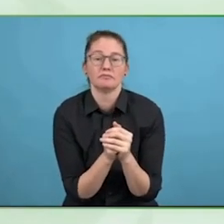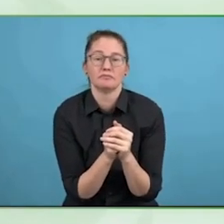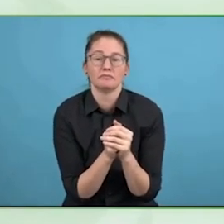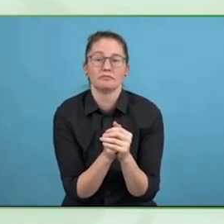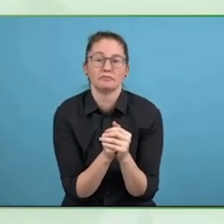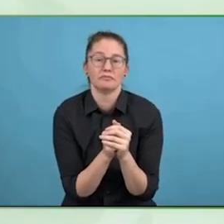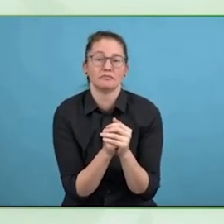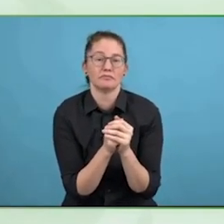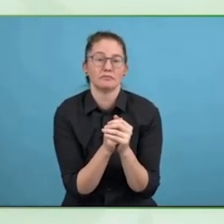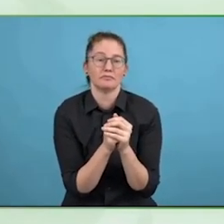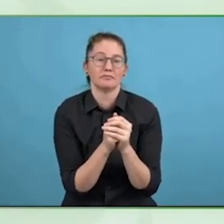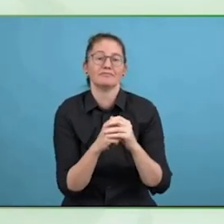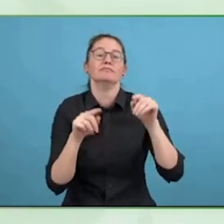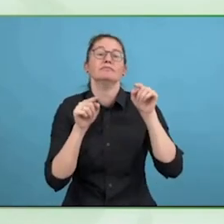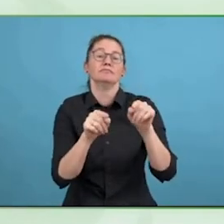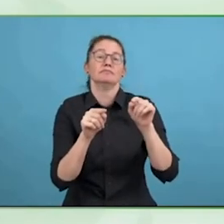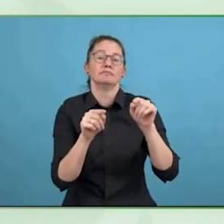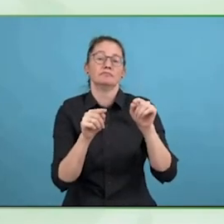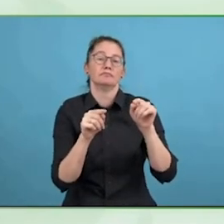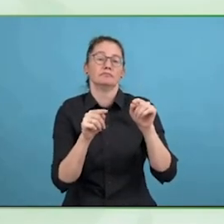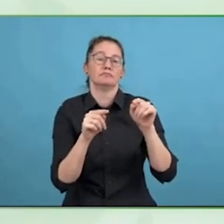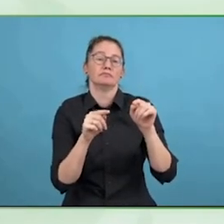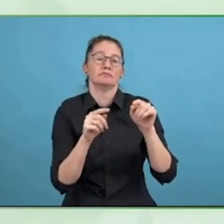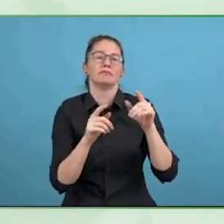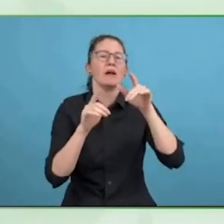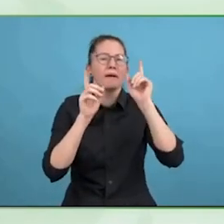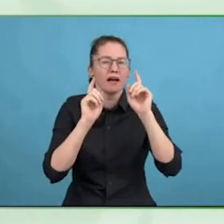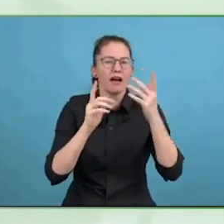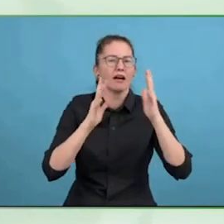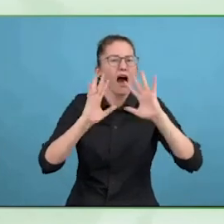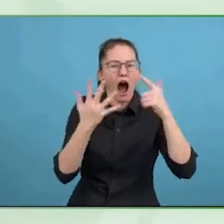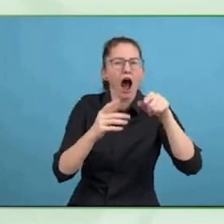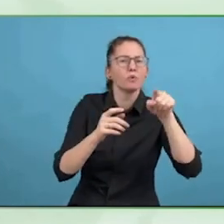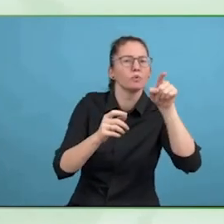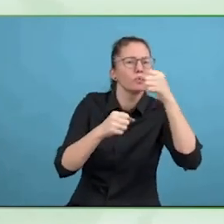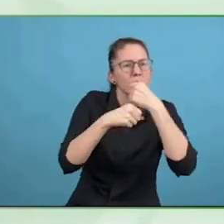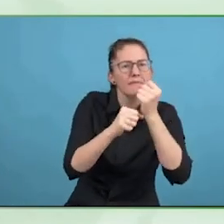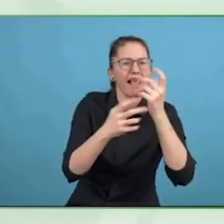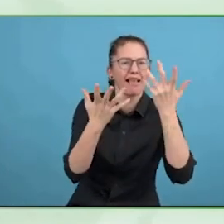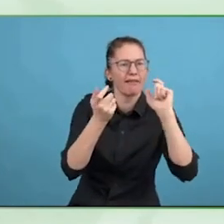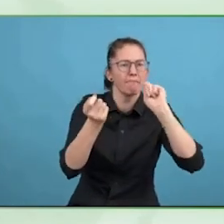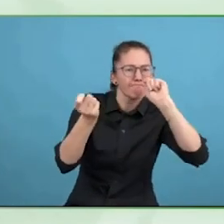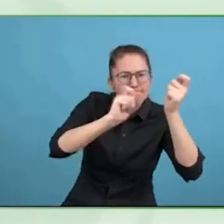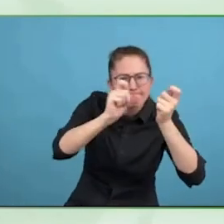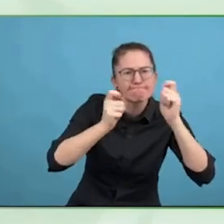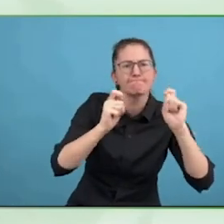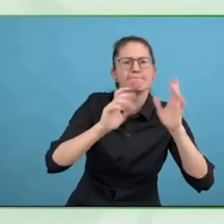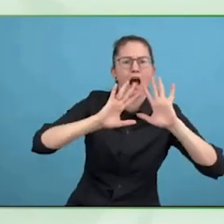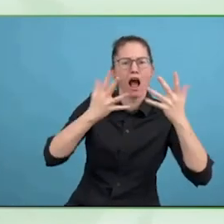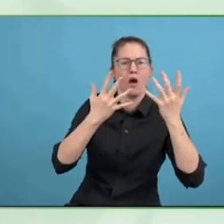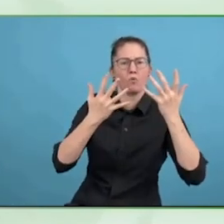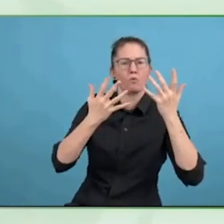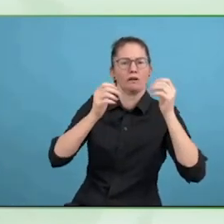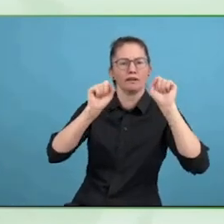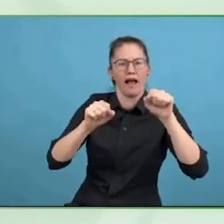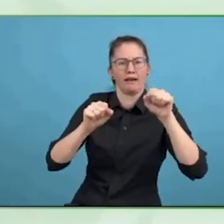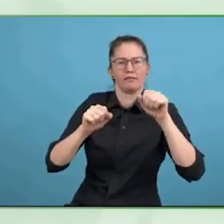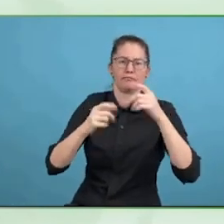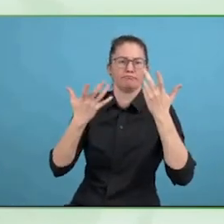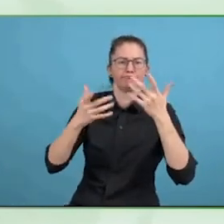The second thing we did which is quite different and certainly a first for the ILO, we added questions about your approach to